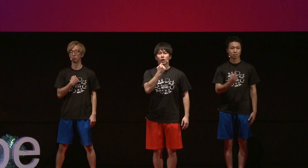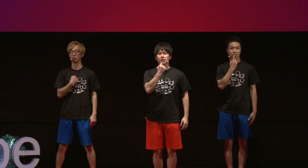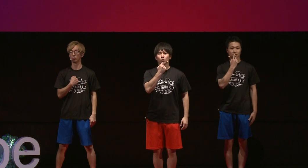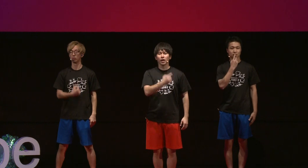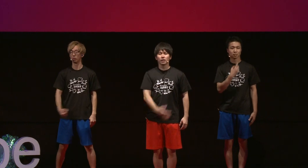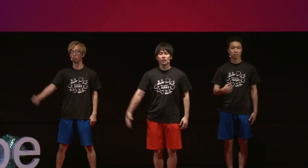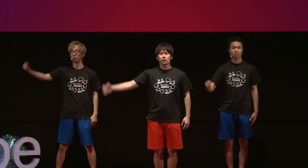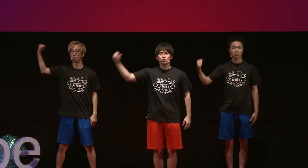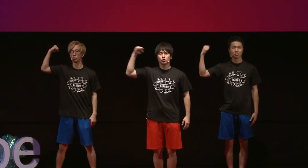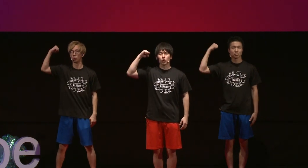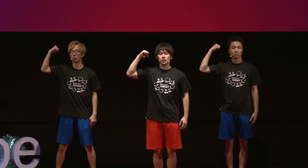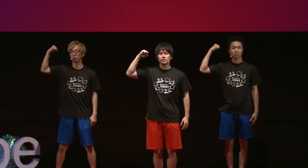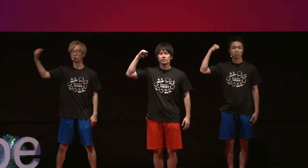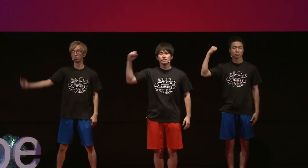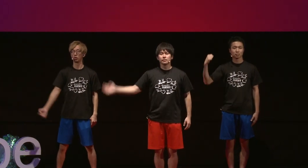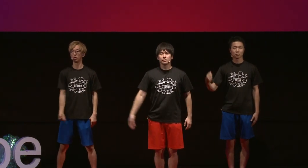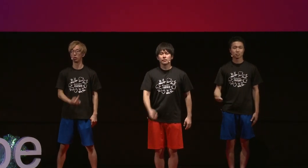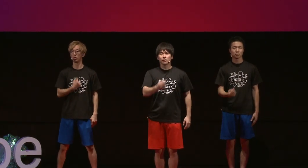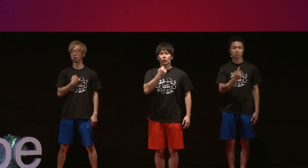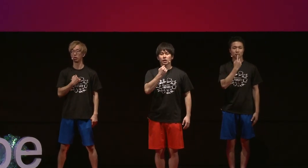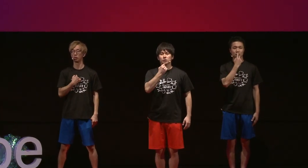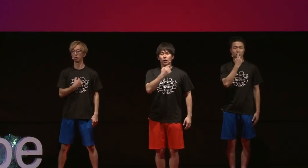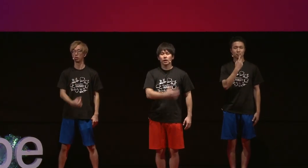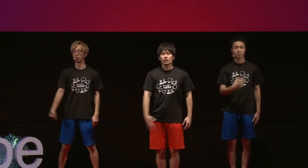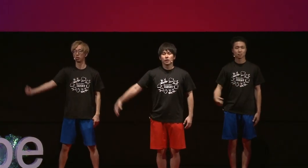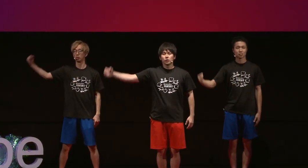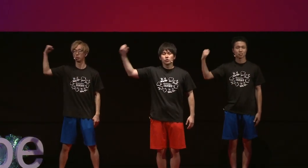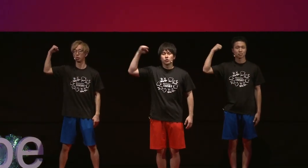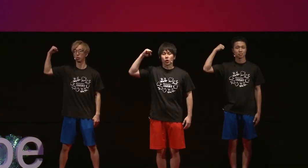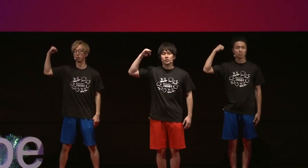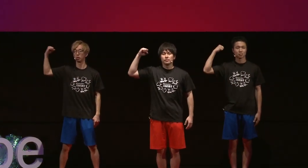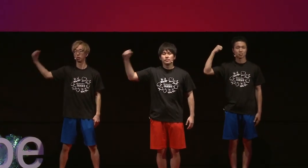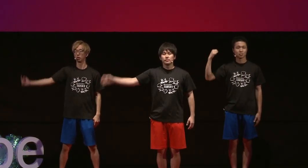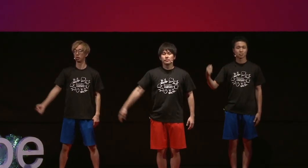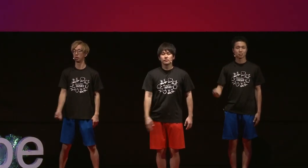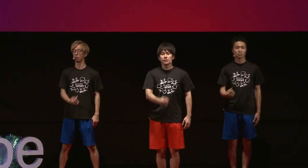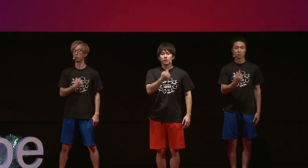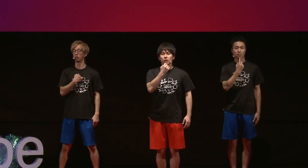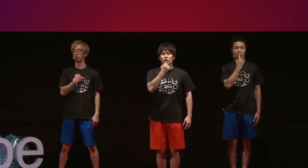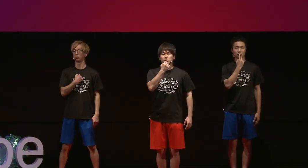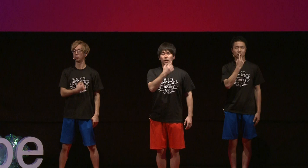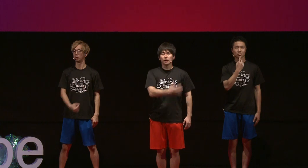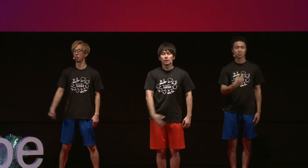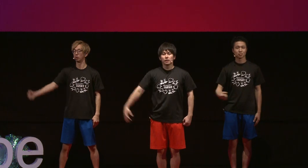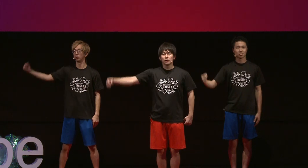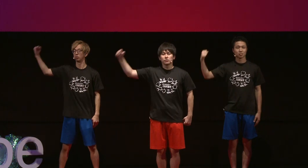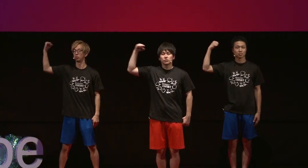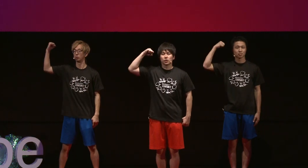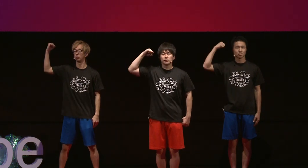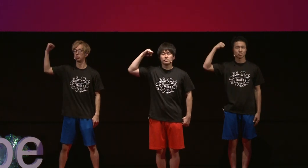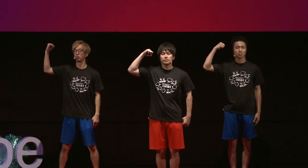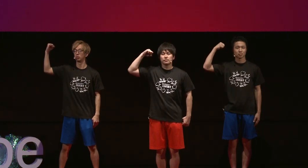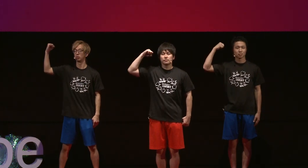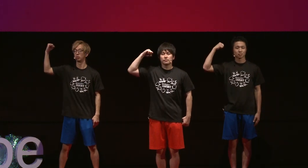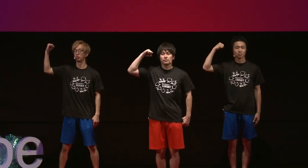I am strong. I am strong. I am strong.